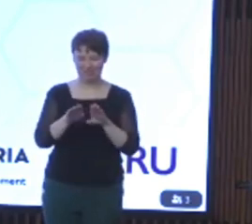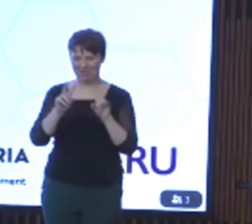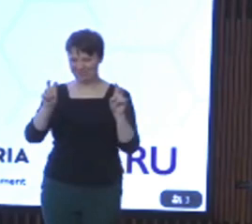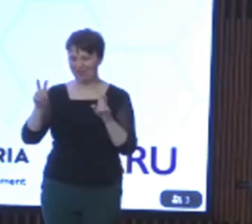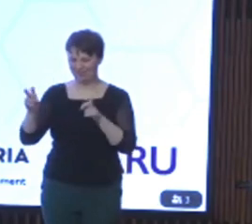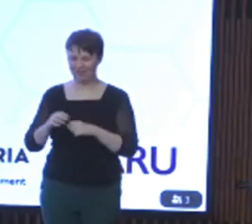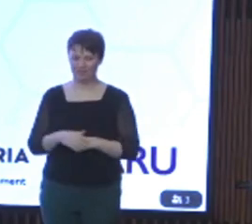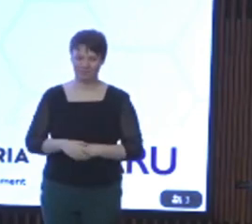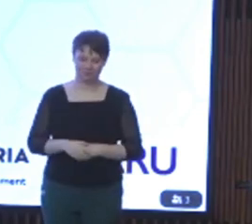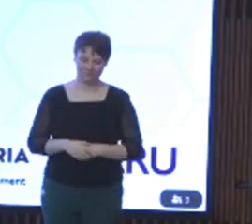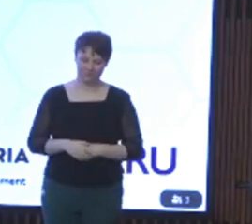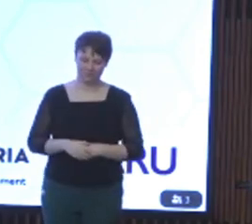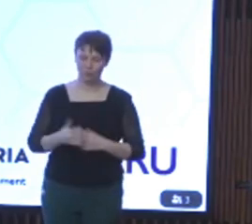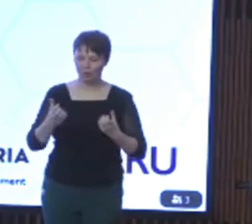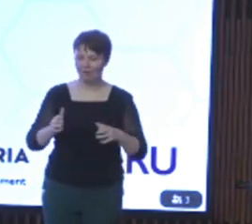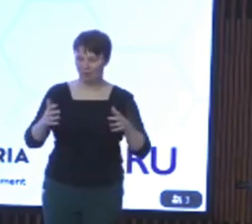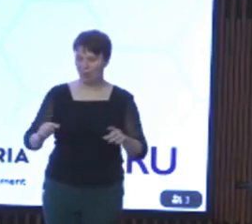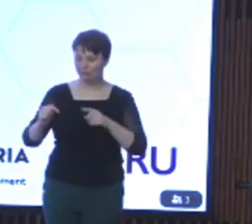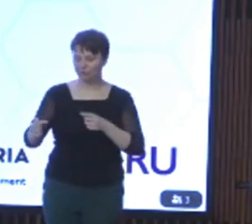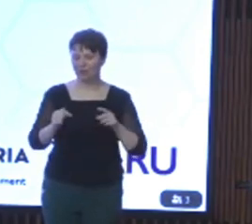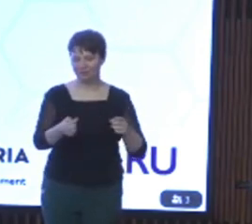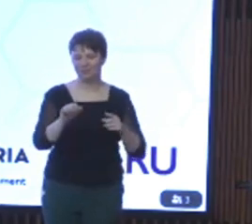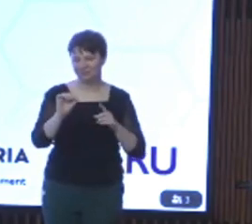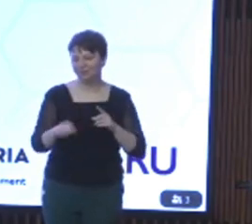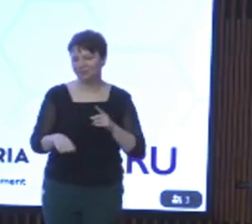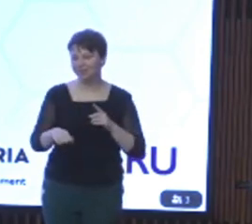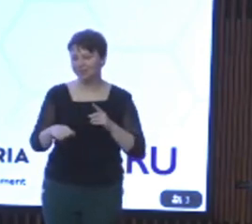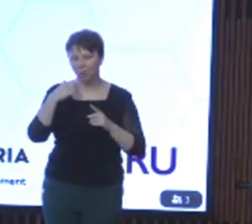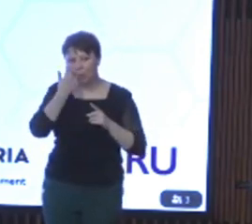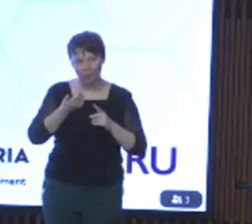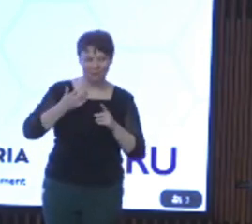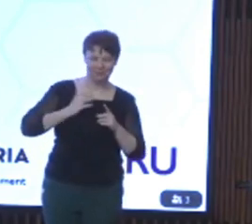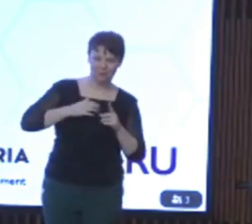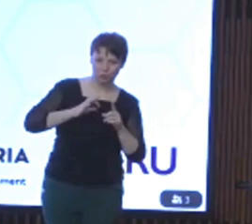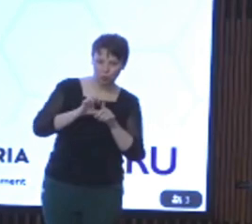While there are many challenges to overcome and there always is more to do, we must recognize